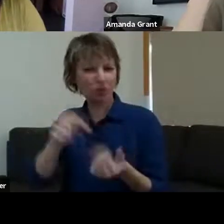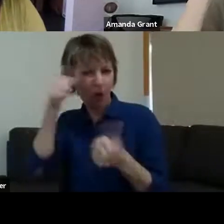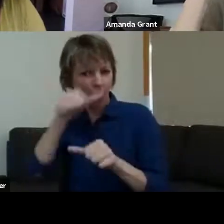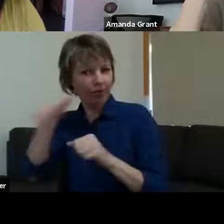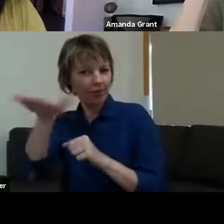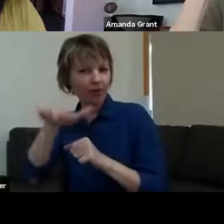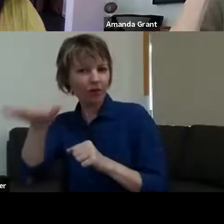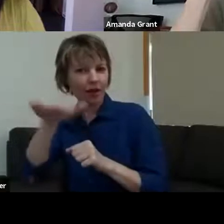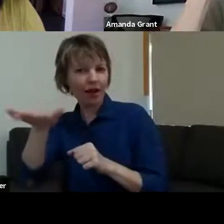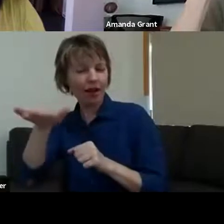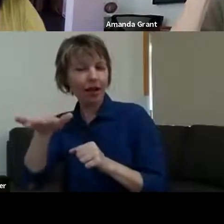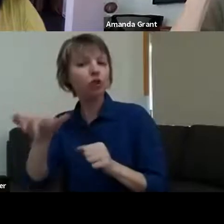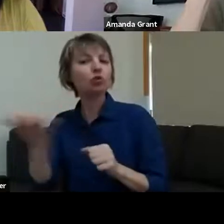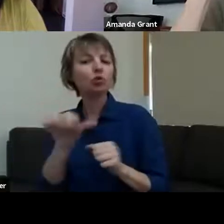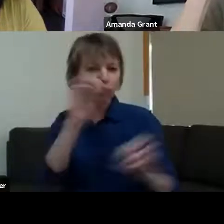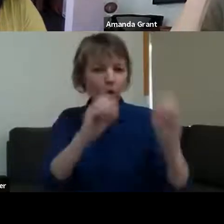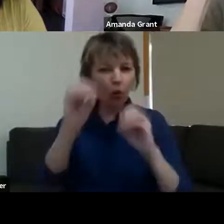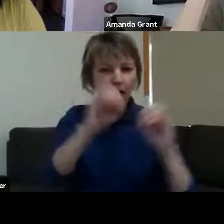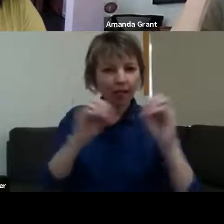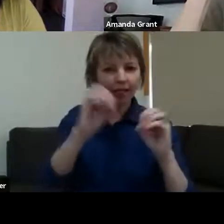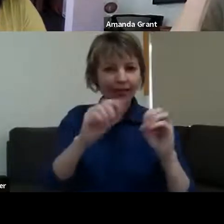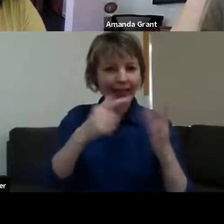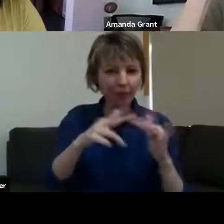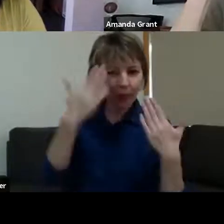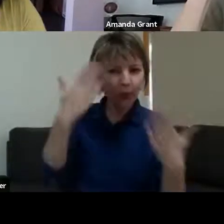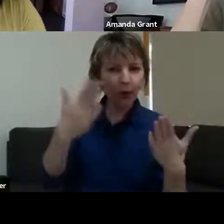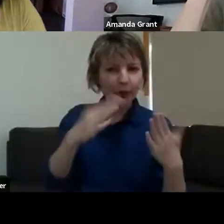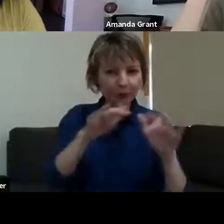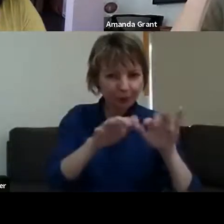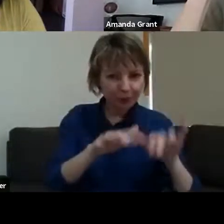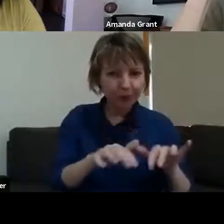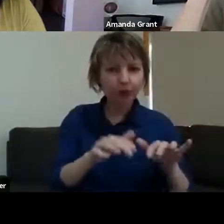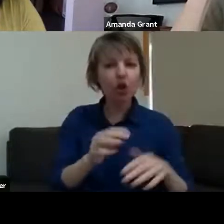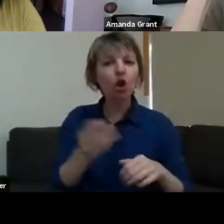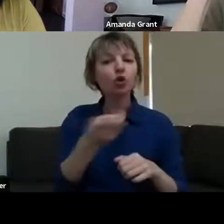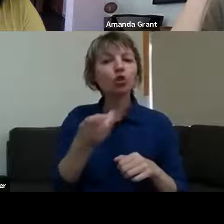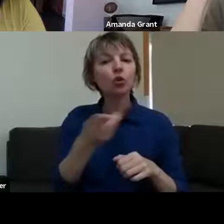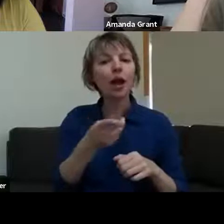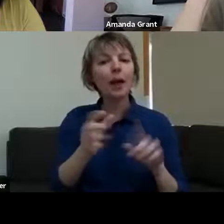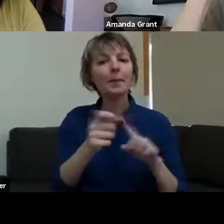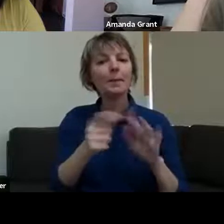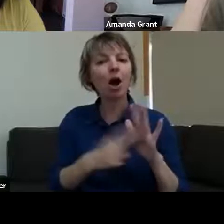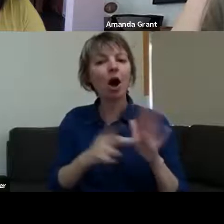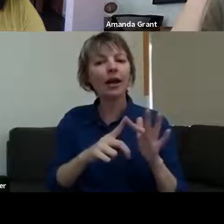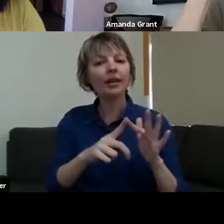with that. If not, Google "Sugarpine Walk" and you'll see some stunning